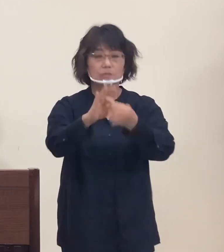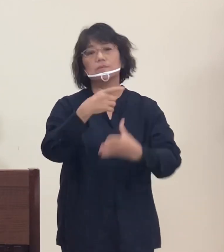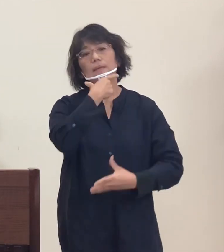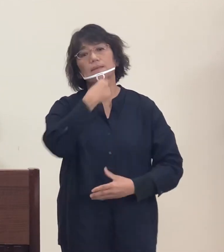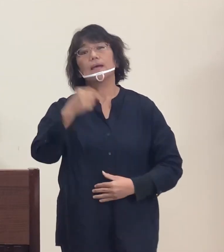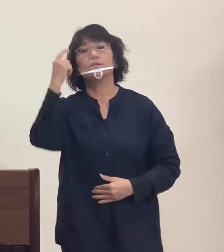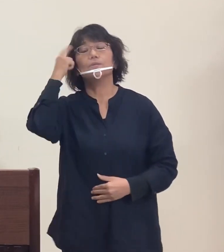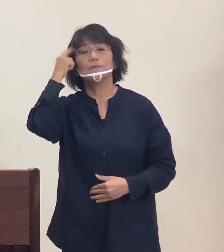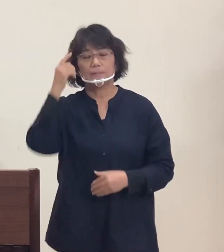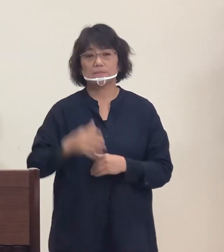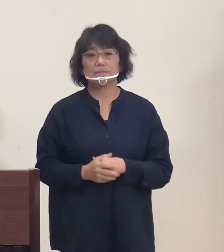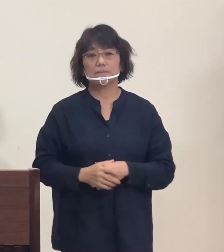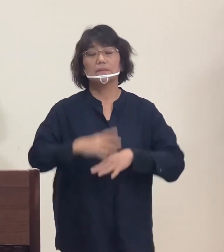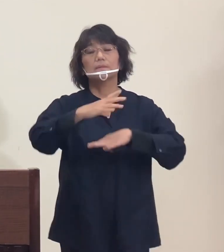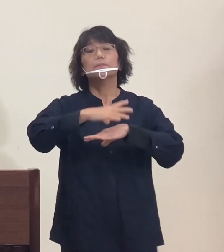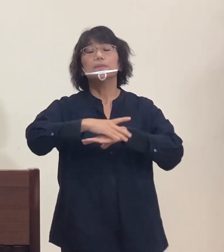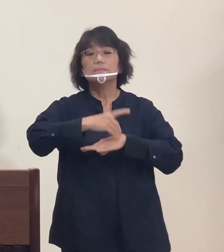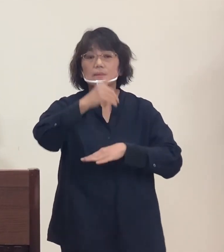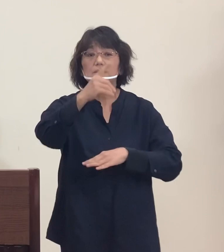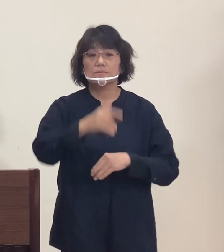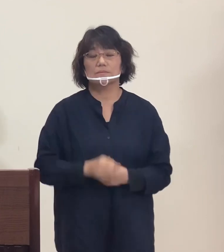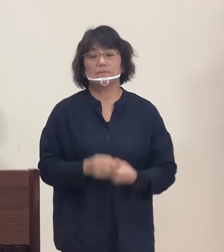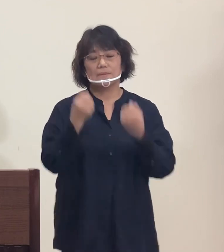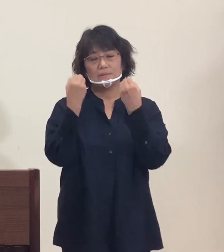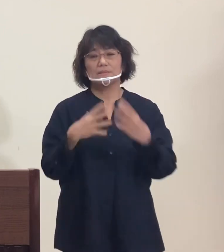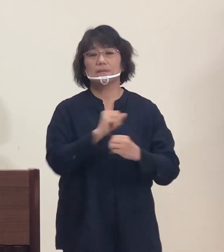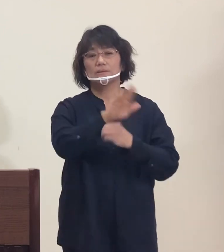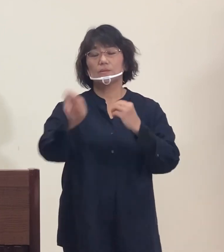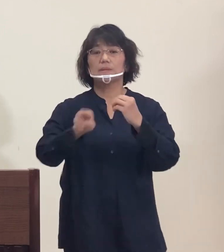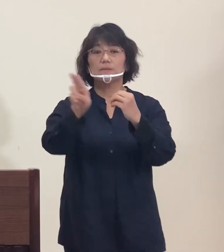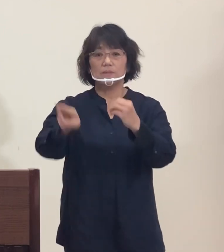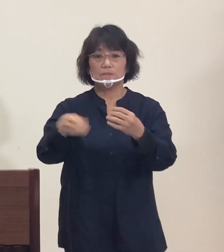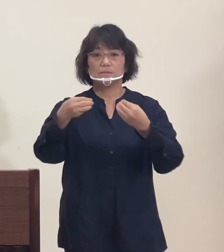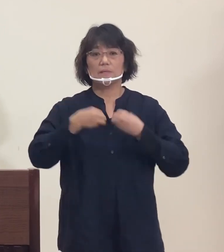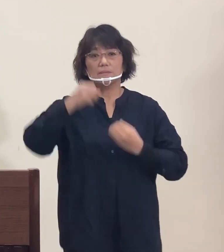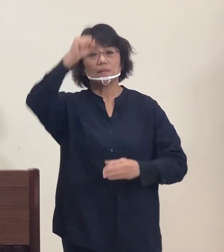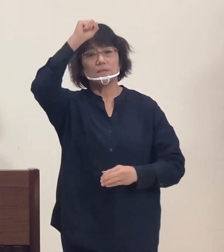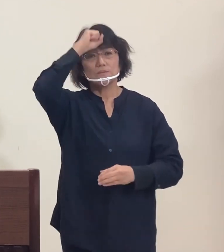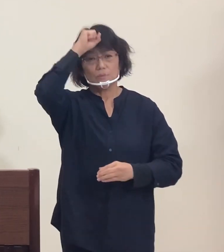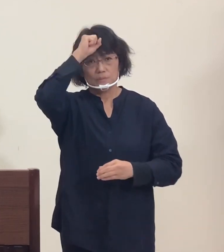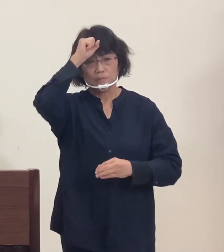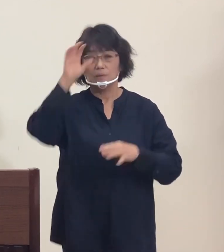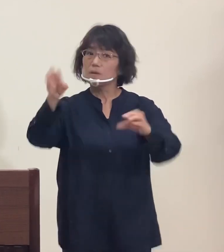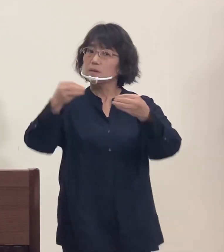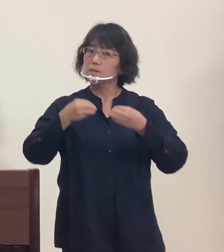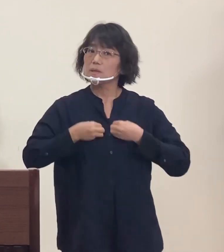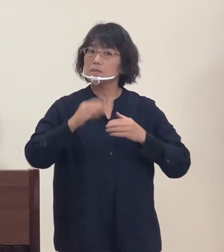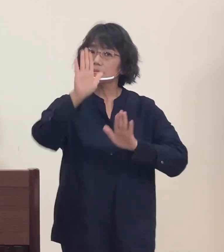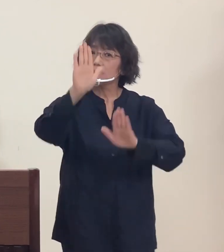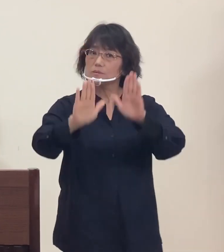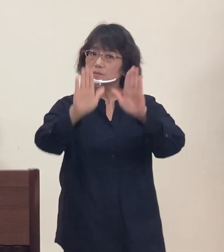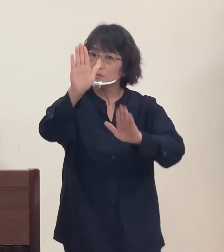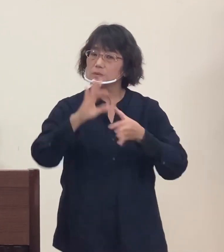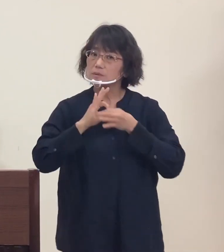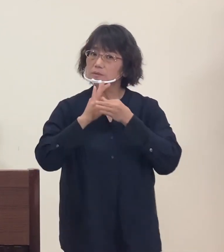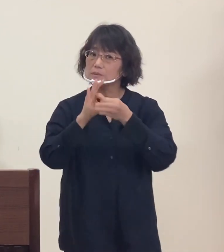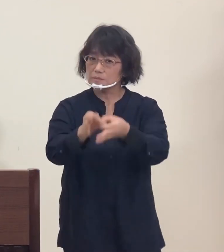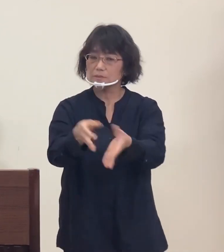First of all, I would like to report on the situation of COVID-19.